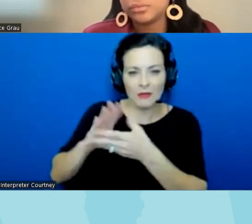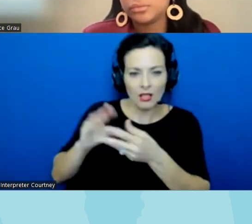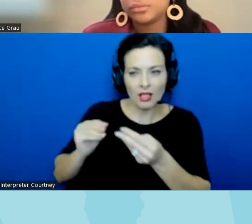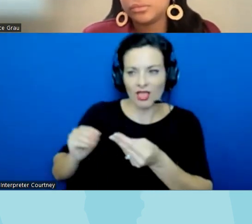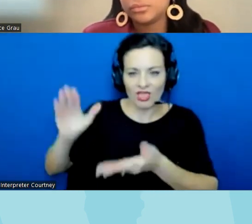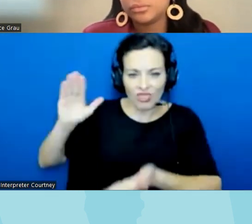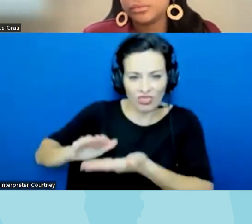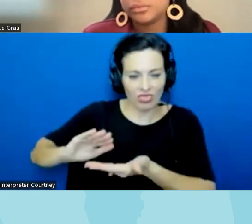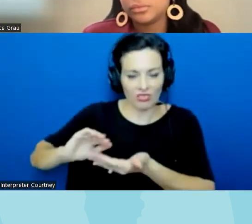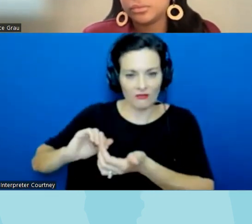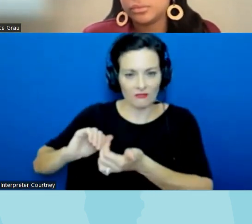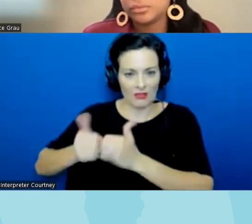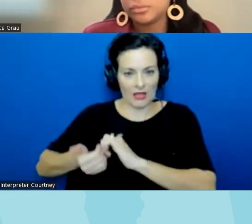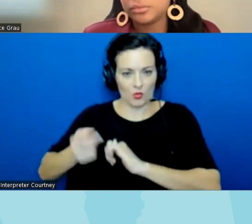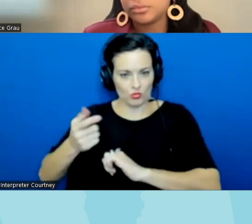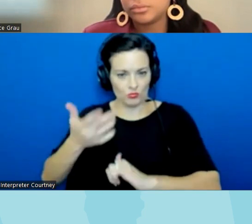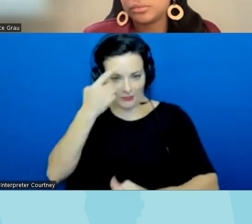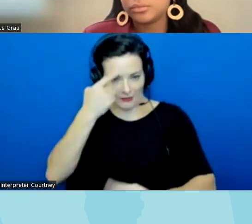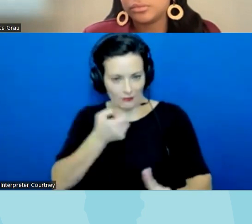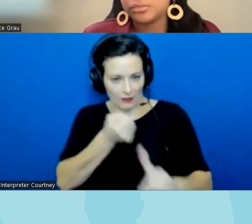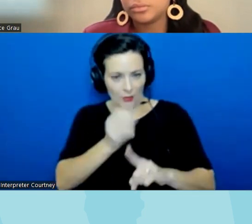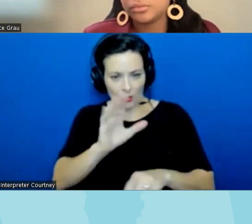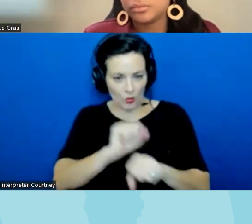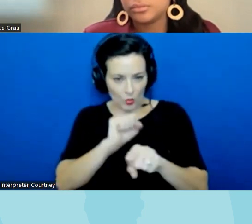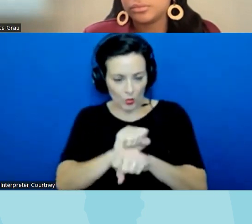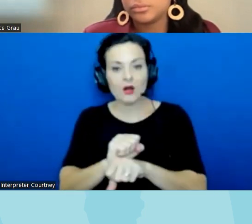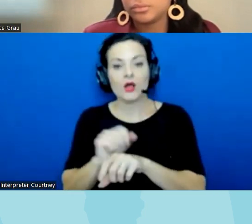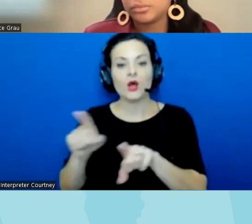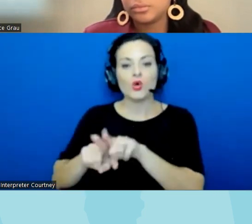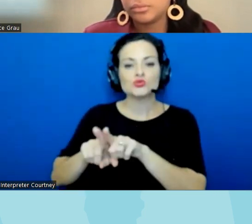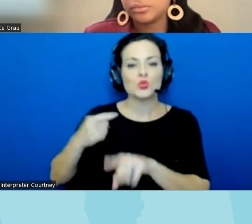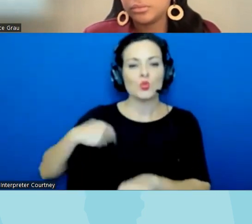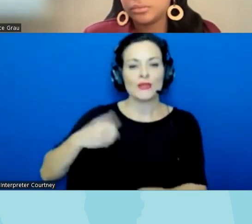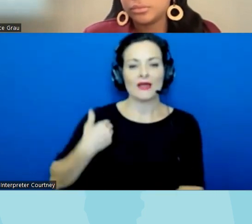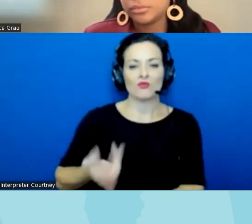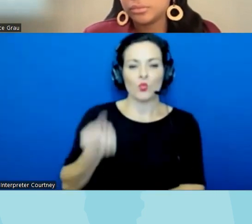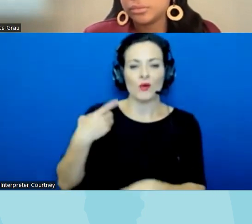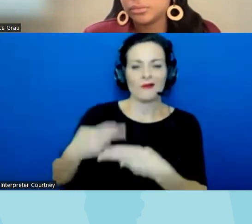moms for Liberty Group um um is also called awake awake Illinois so I know there may be variations